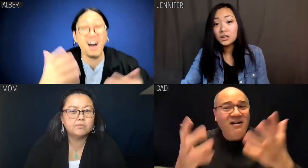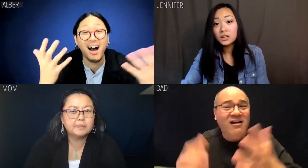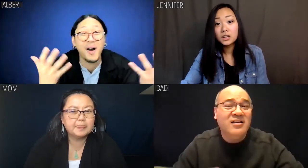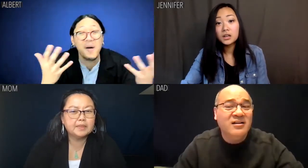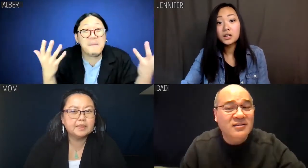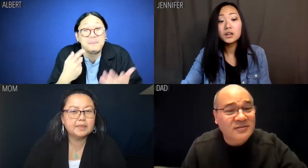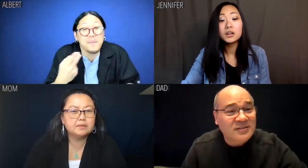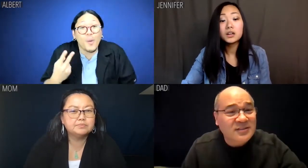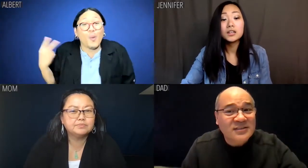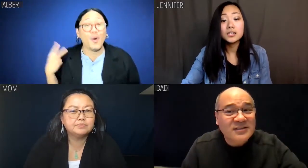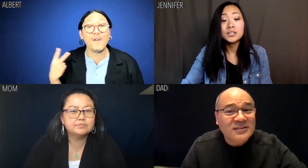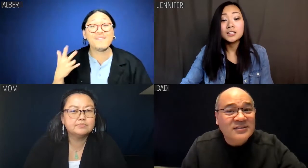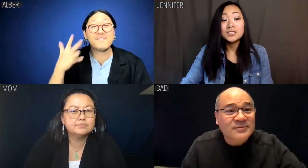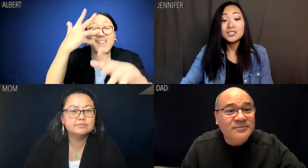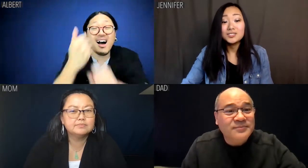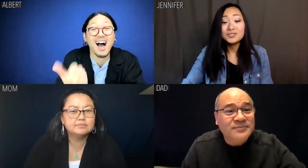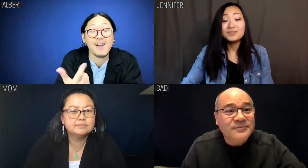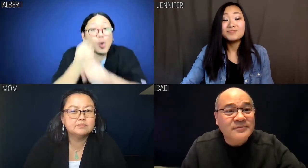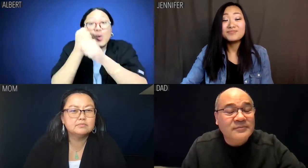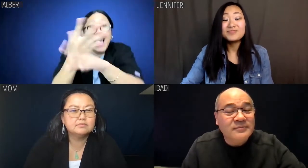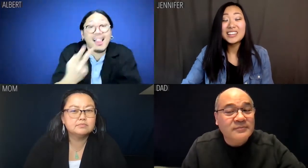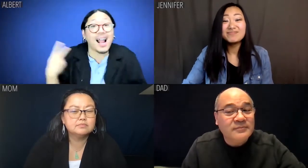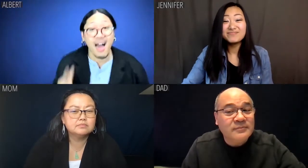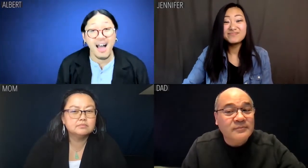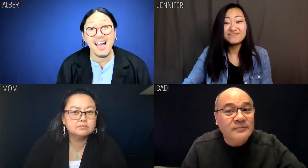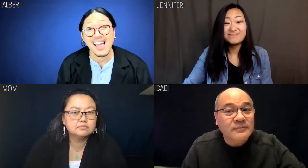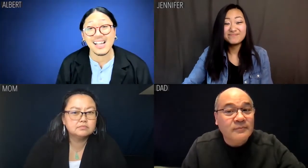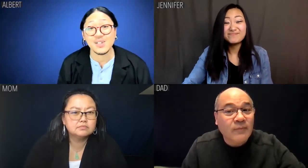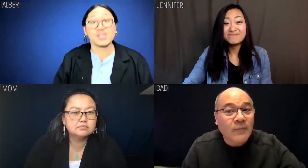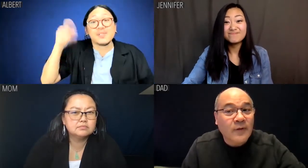Albert: We're fuck ups. Yell at us for it.